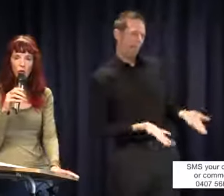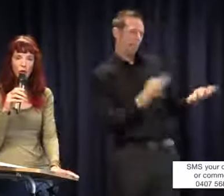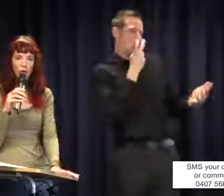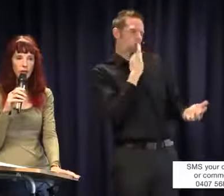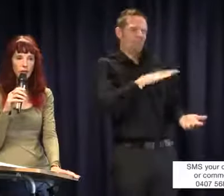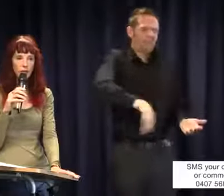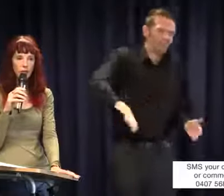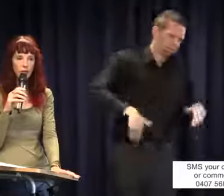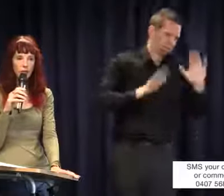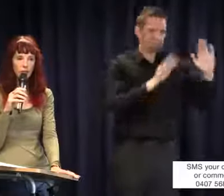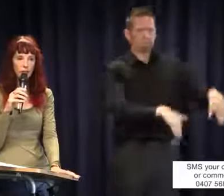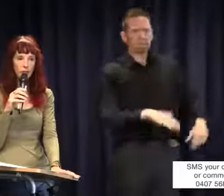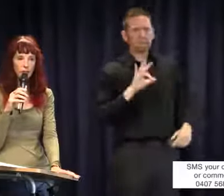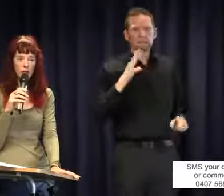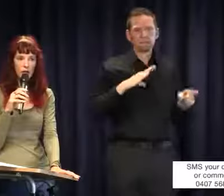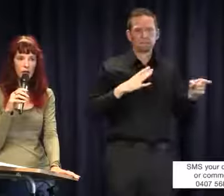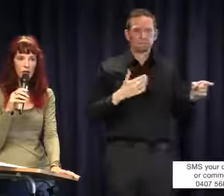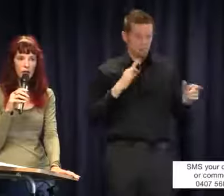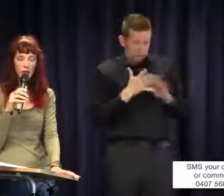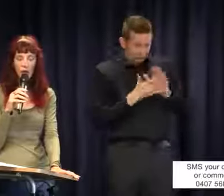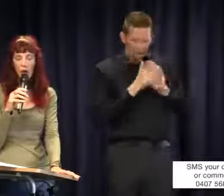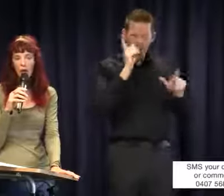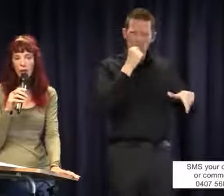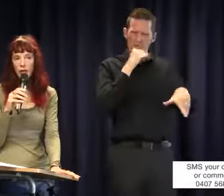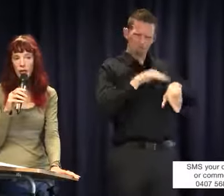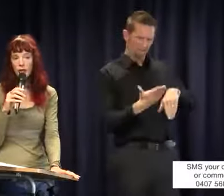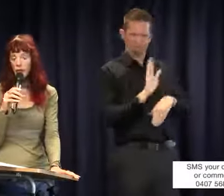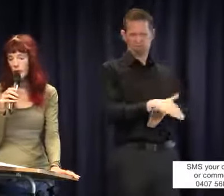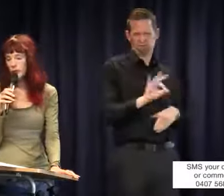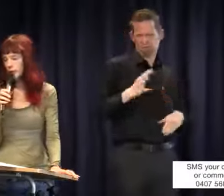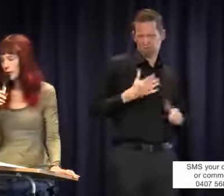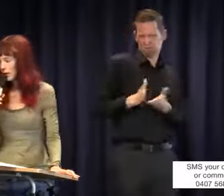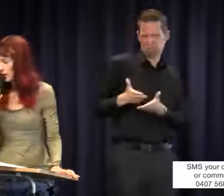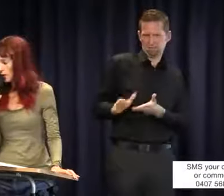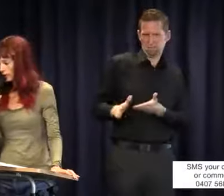So why do they need sign language now?' I think that probably we should take a note